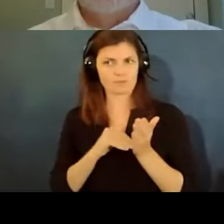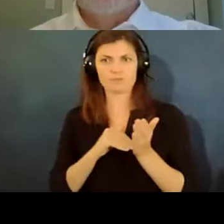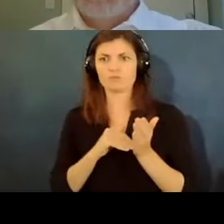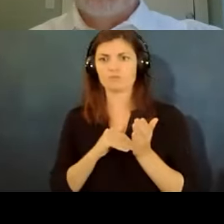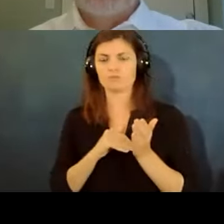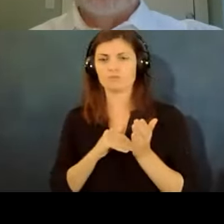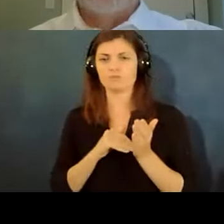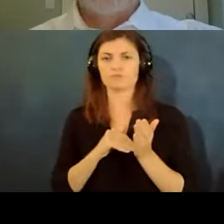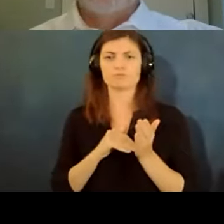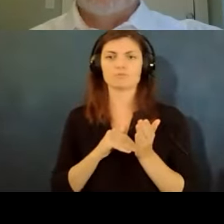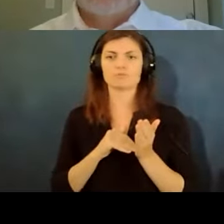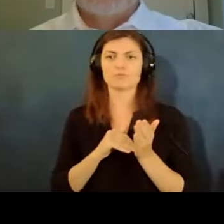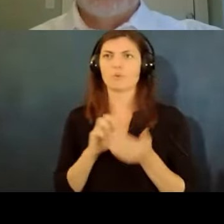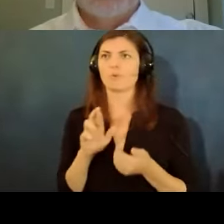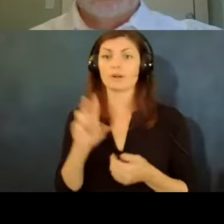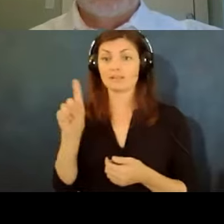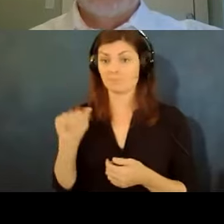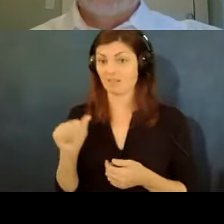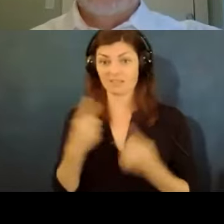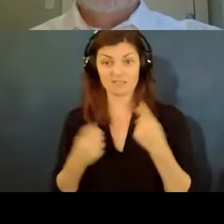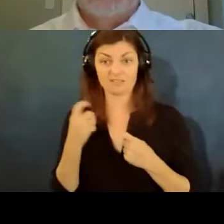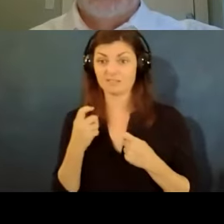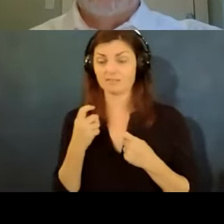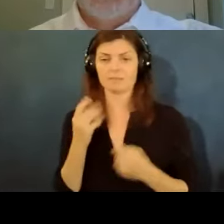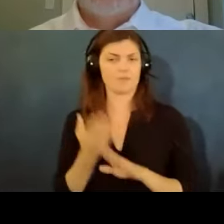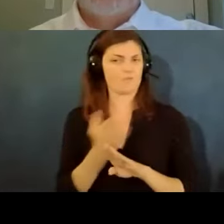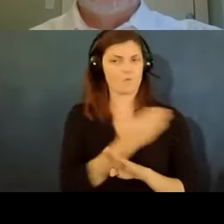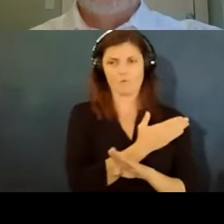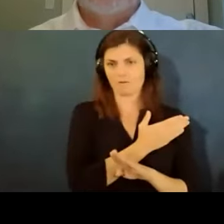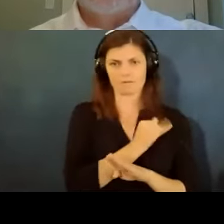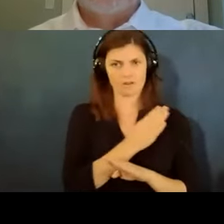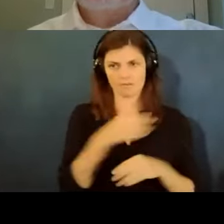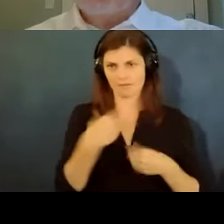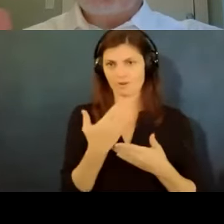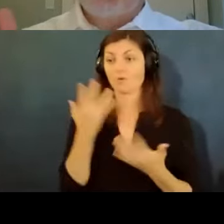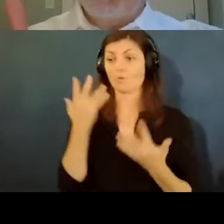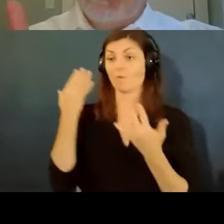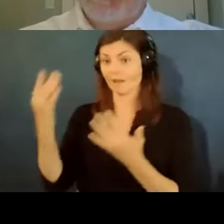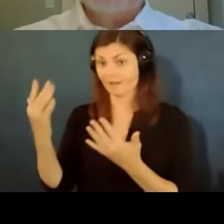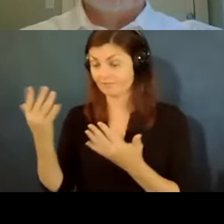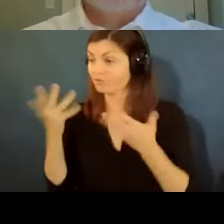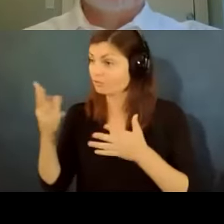medical stuff or your disability until they've offered you a position and it can be contingent on